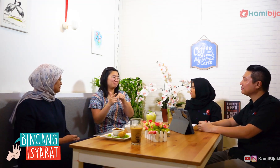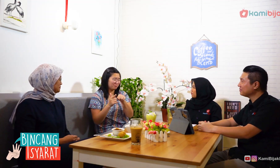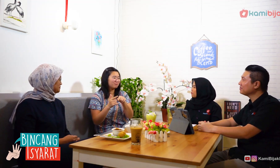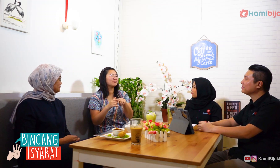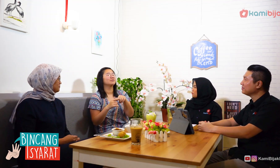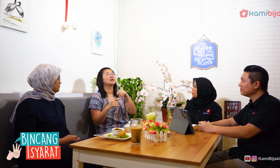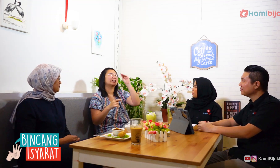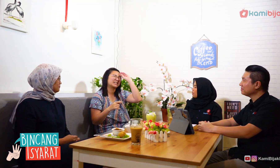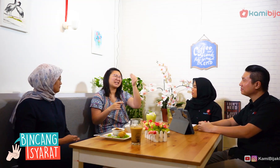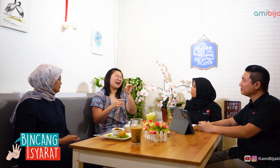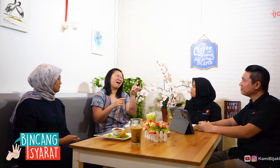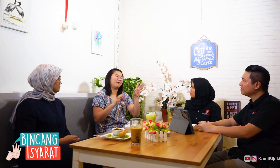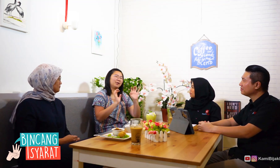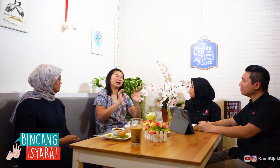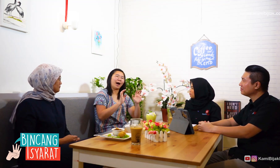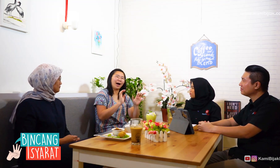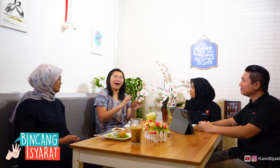If there are other plans, there are still many.